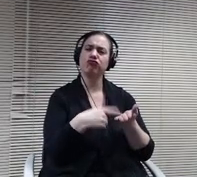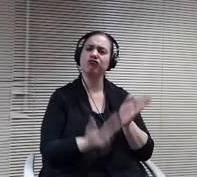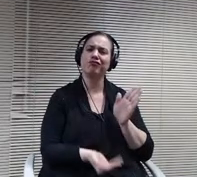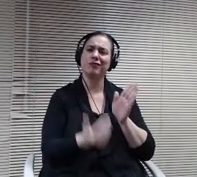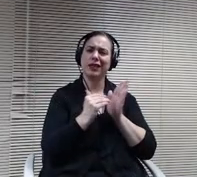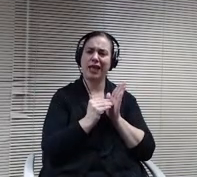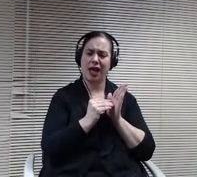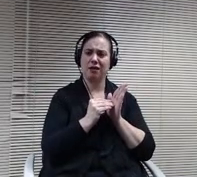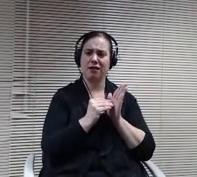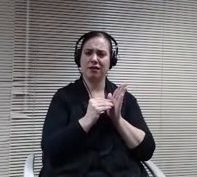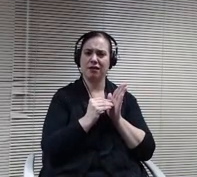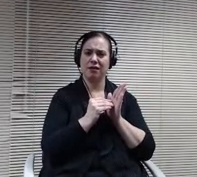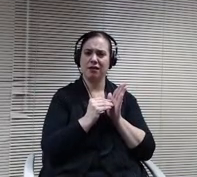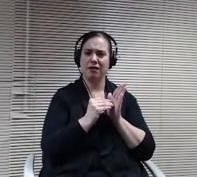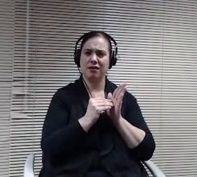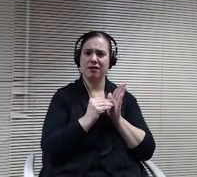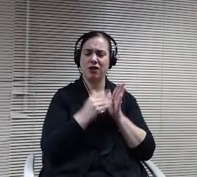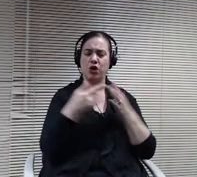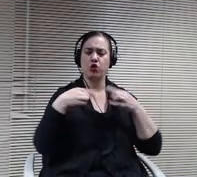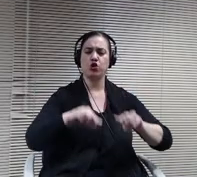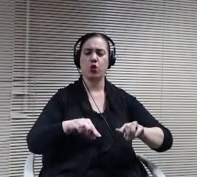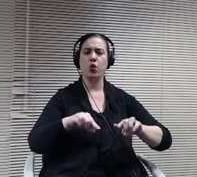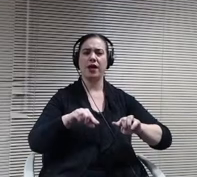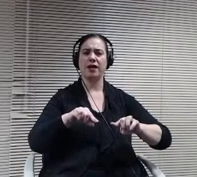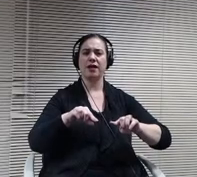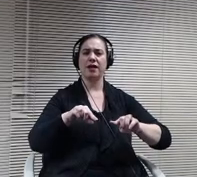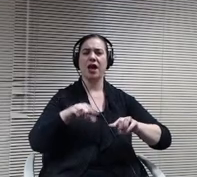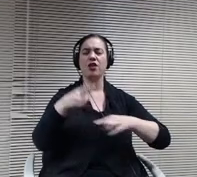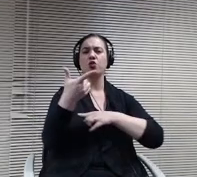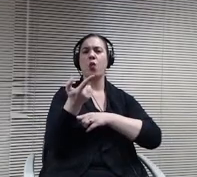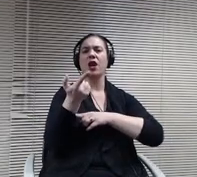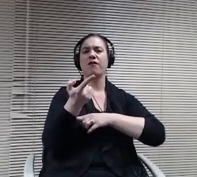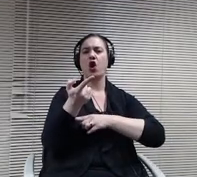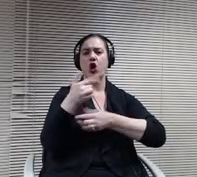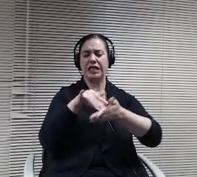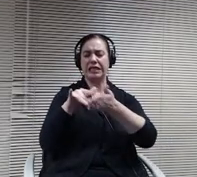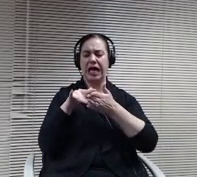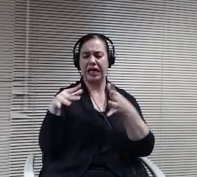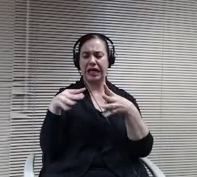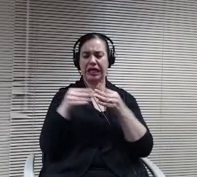session on the 21st and then you still would have time to make a